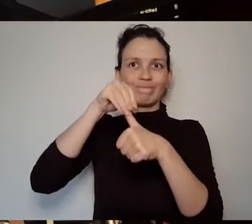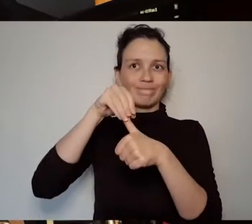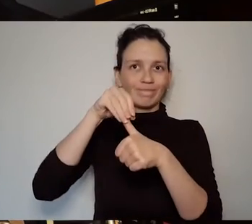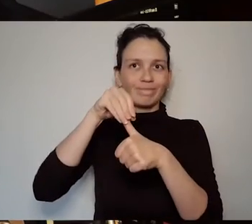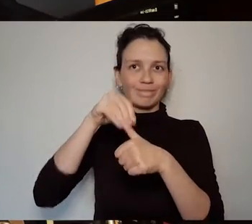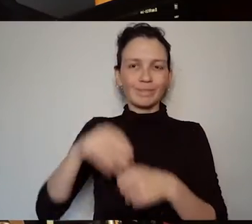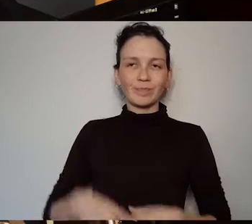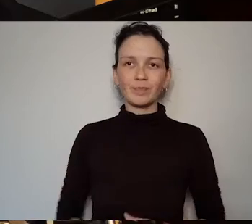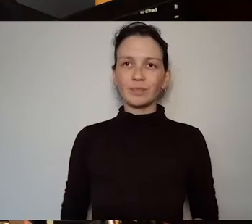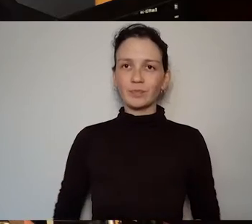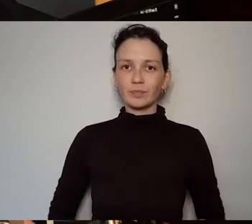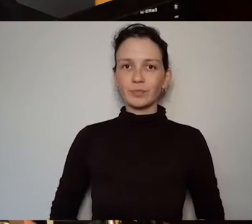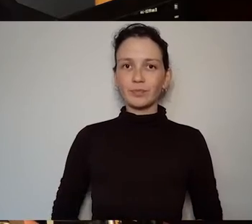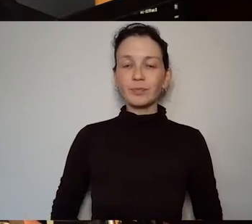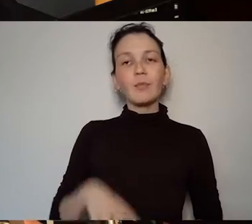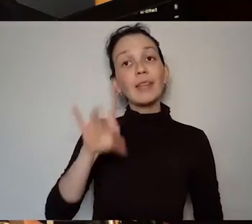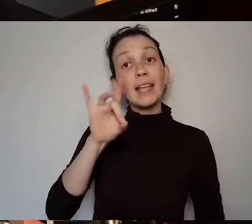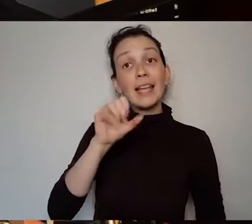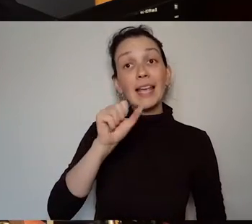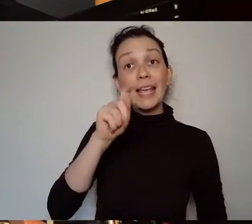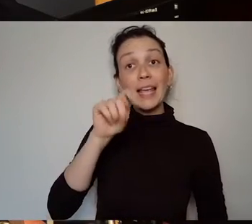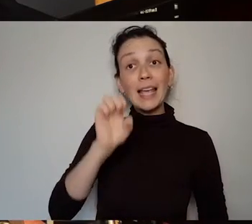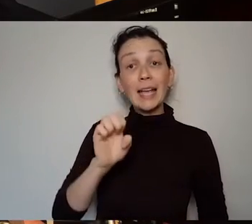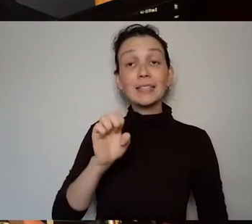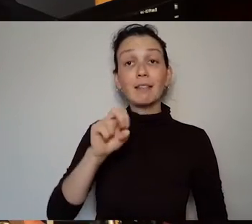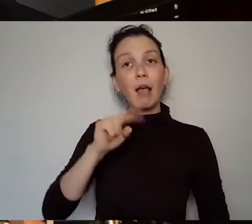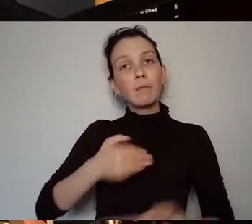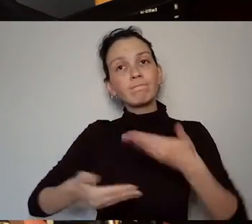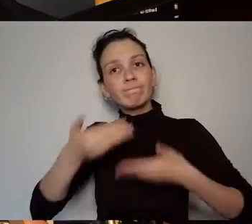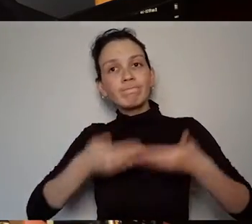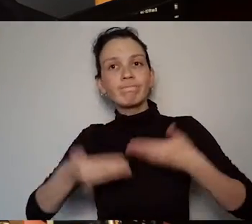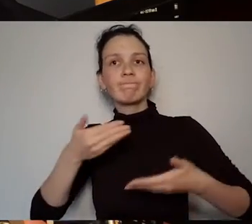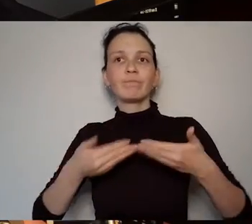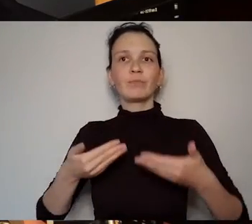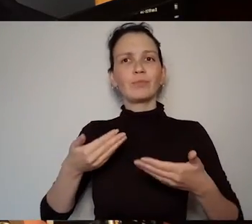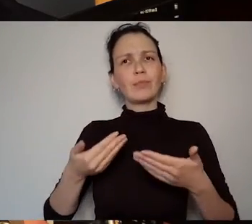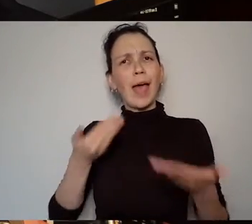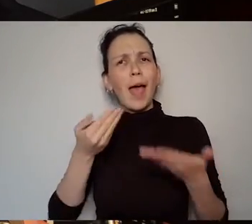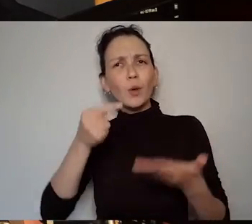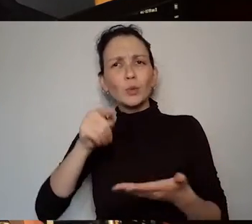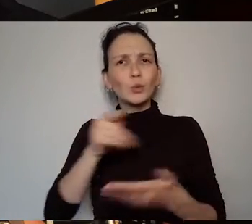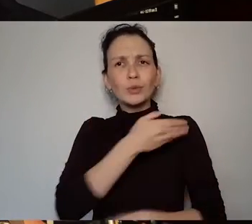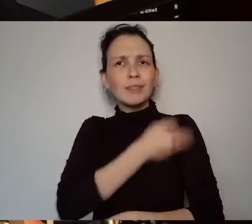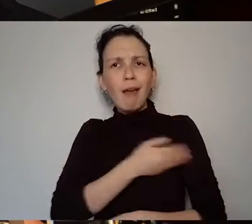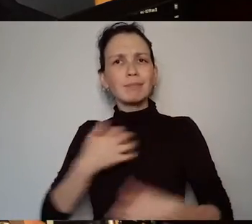Kate can you tell me how you became interested in Teresa Deevy's work?